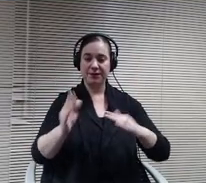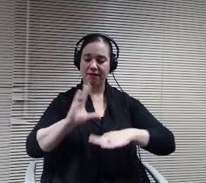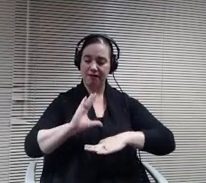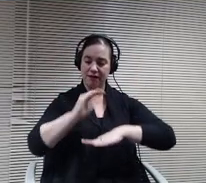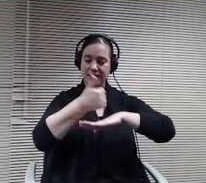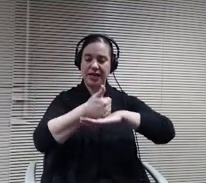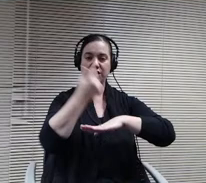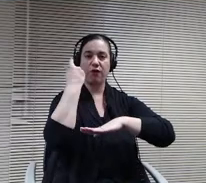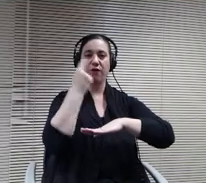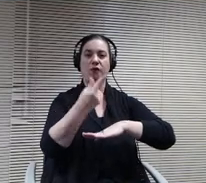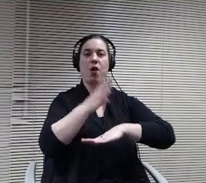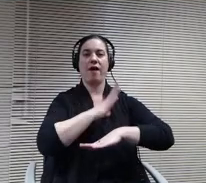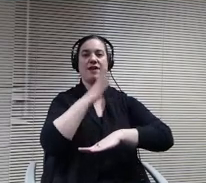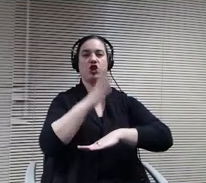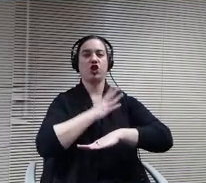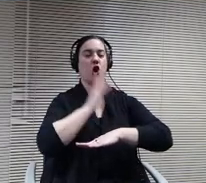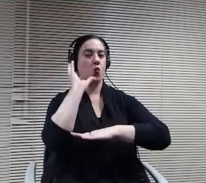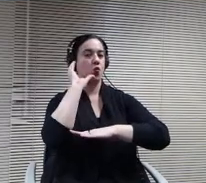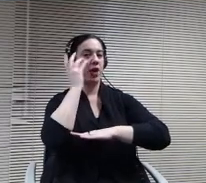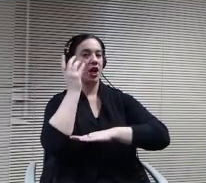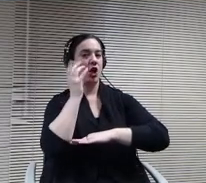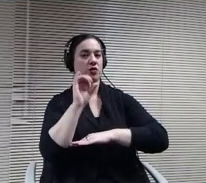radio station for emergency announcements. Doctor Peterson,